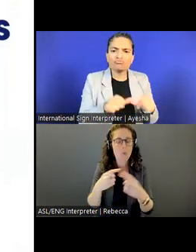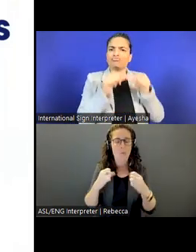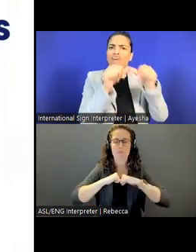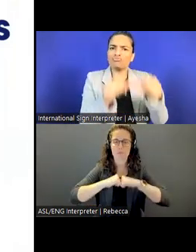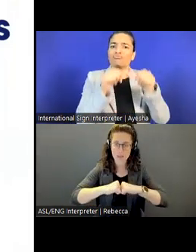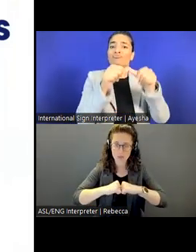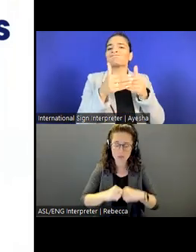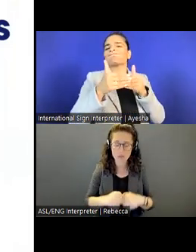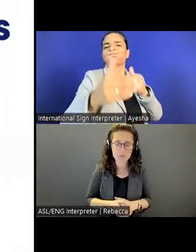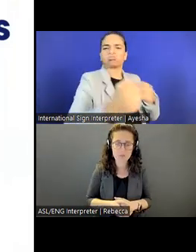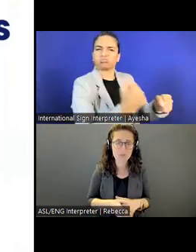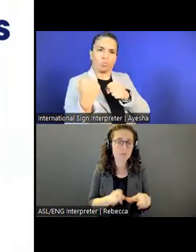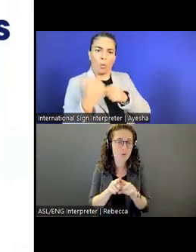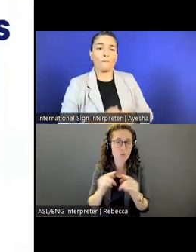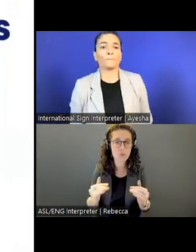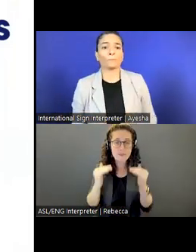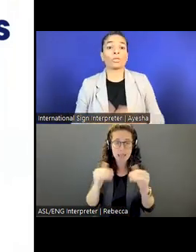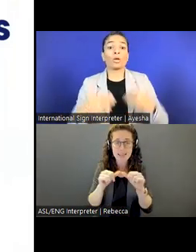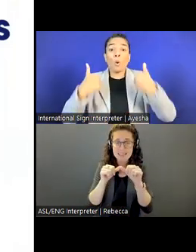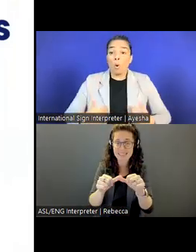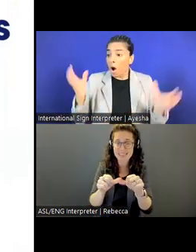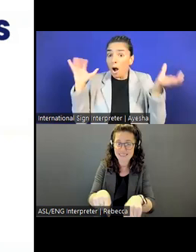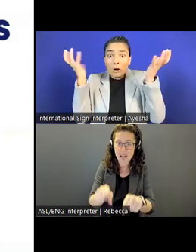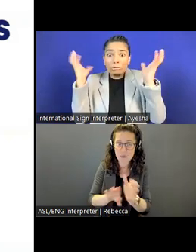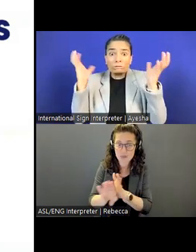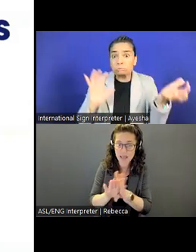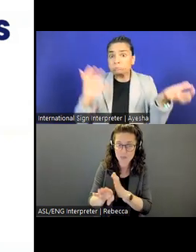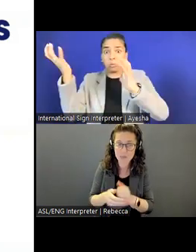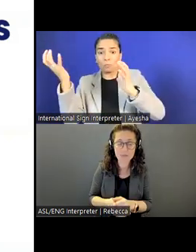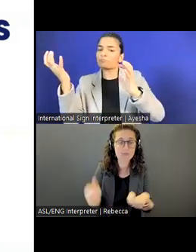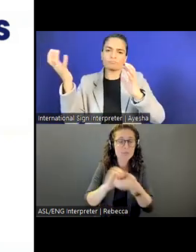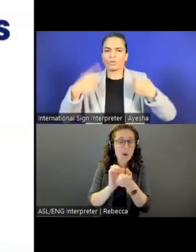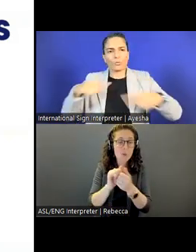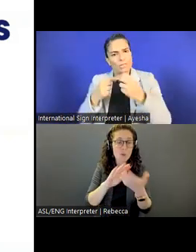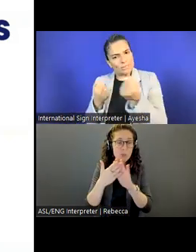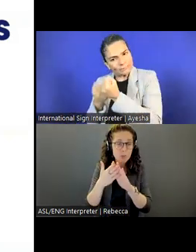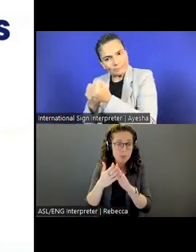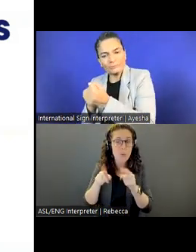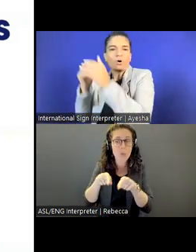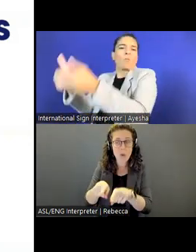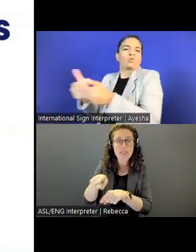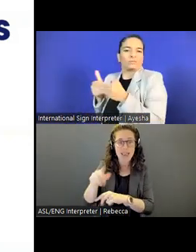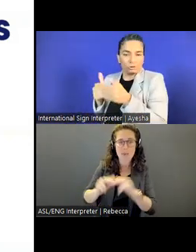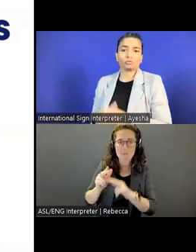We also advance sustainable development by partnering with communities as they build resilient, healthy lives.